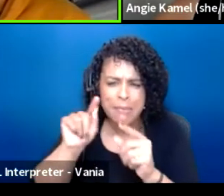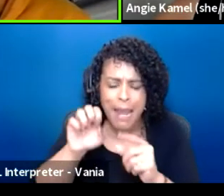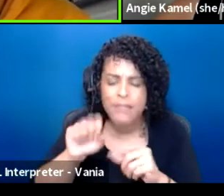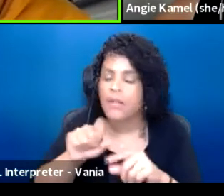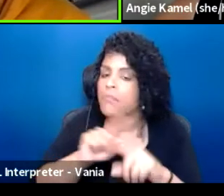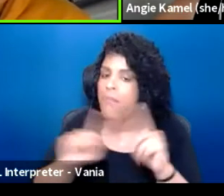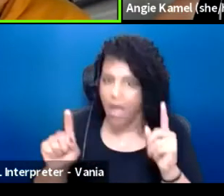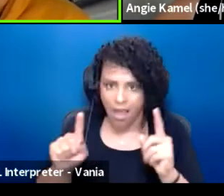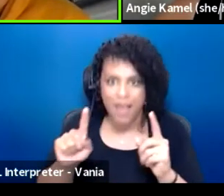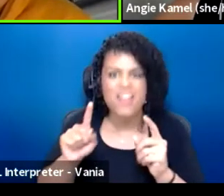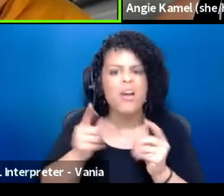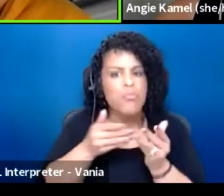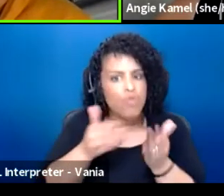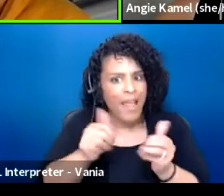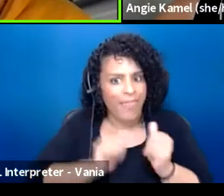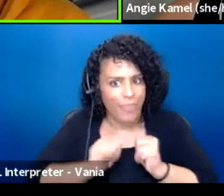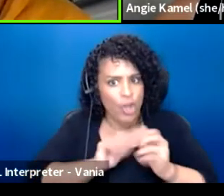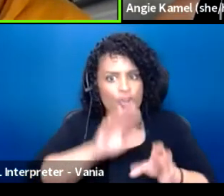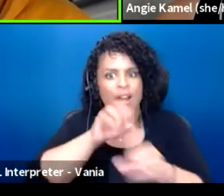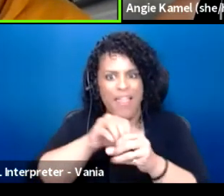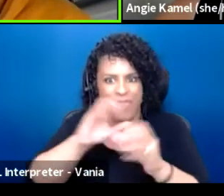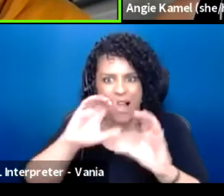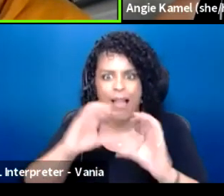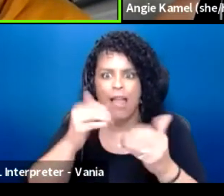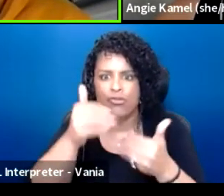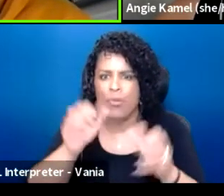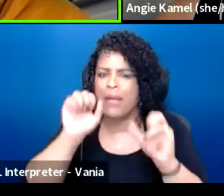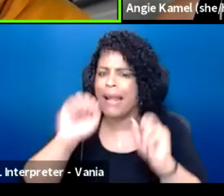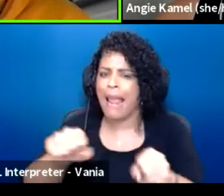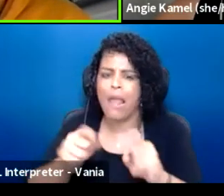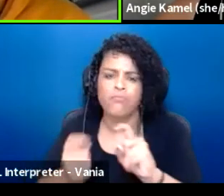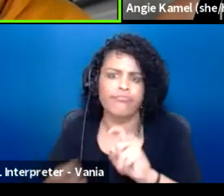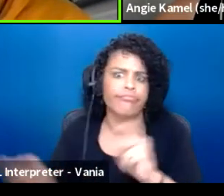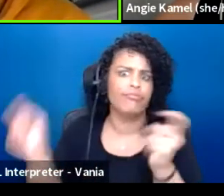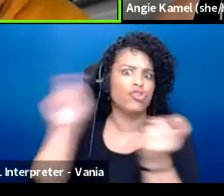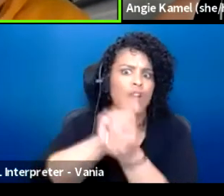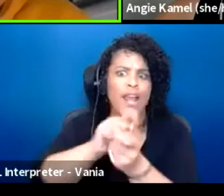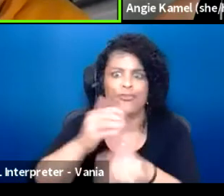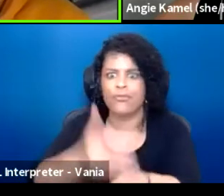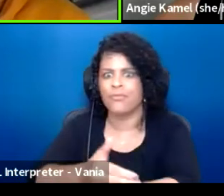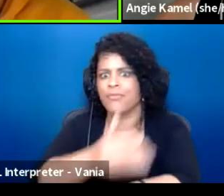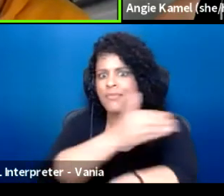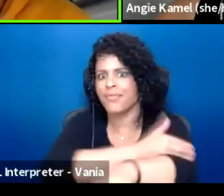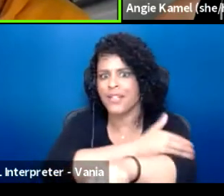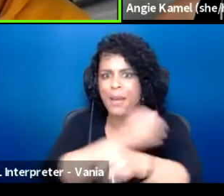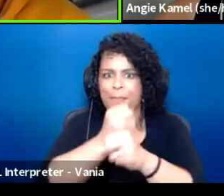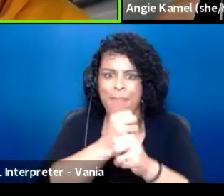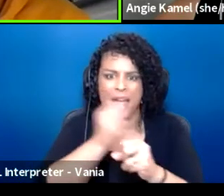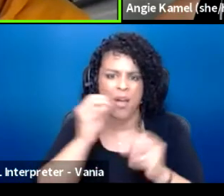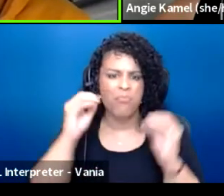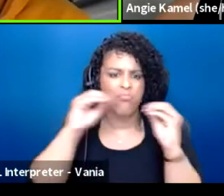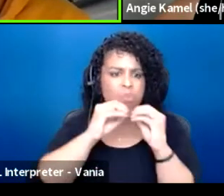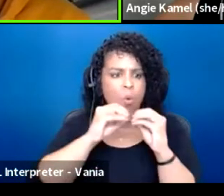can fundamentally overhaul and make it a much more engaging and equitable process